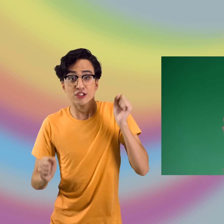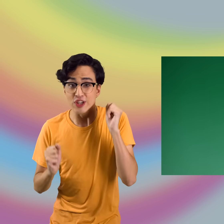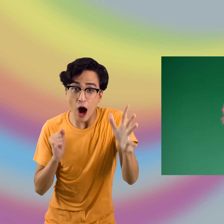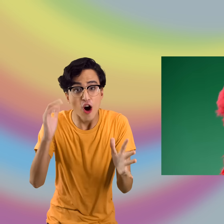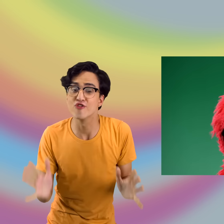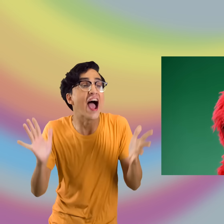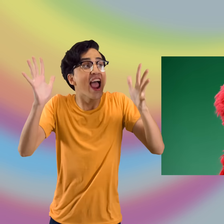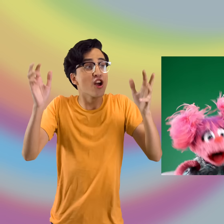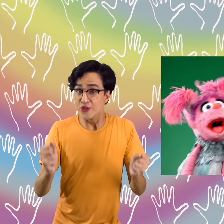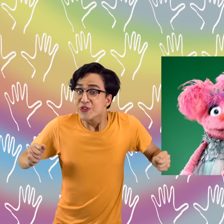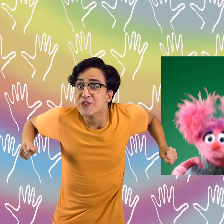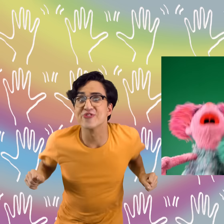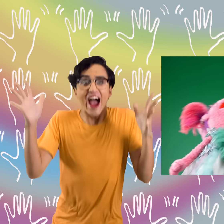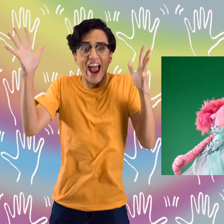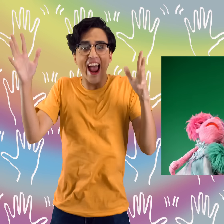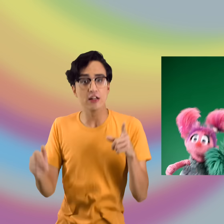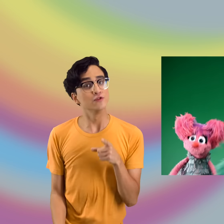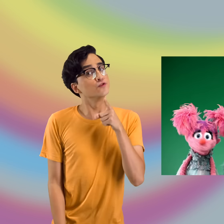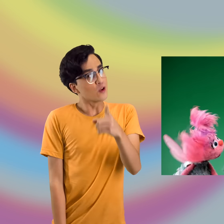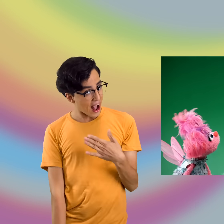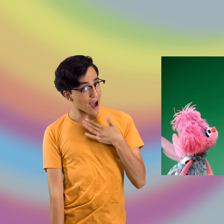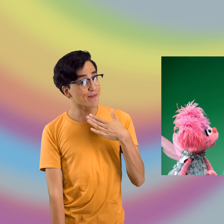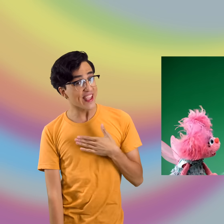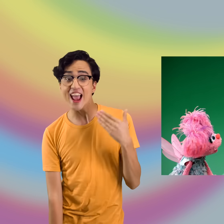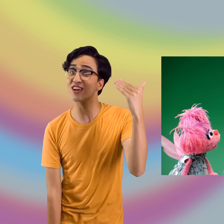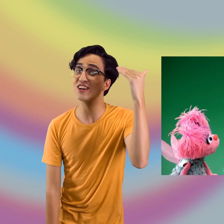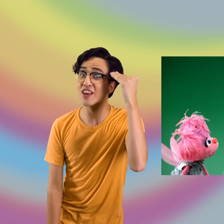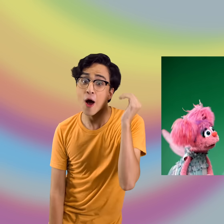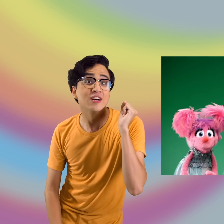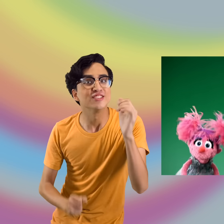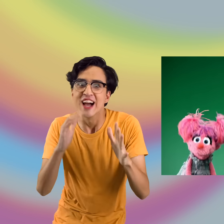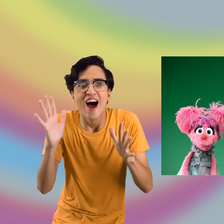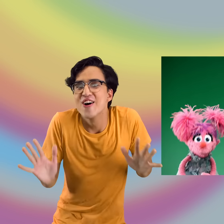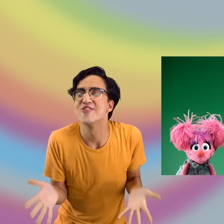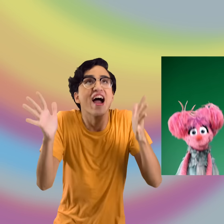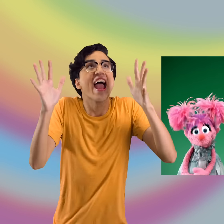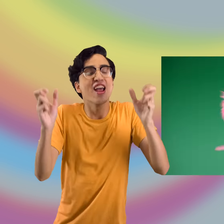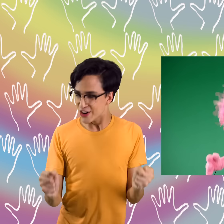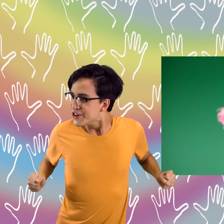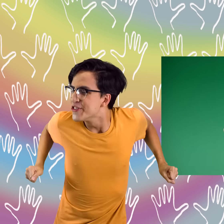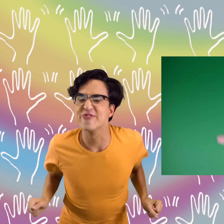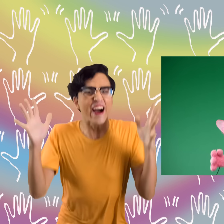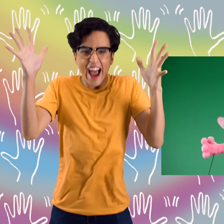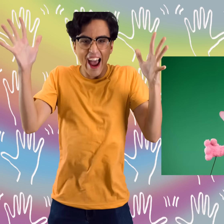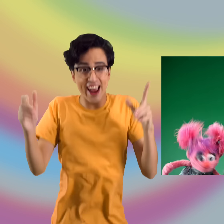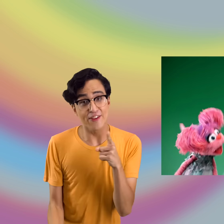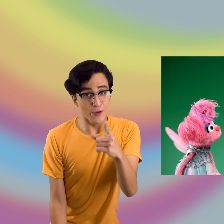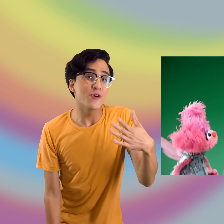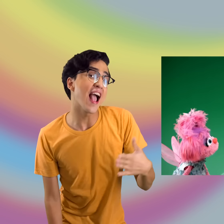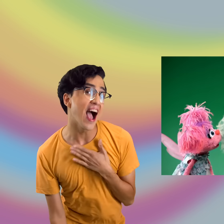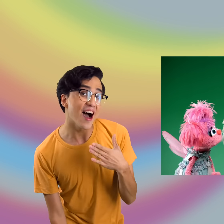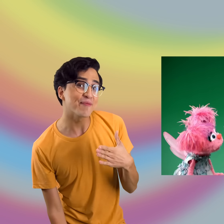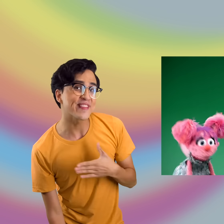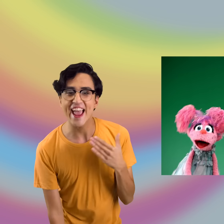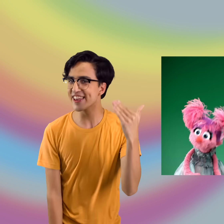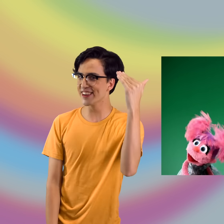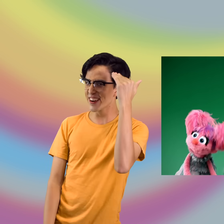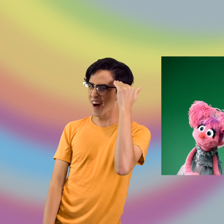Shout “Hurray!” (ALL) Hurray! (ROSITA & ELMO) If you're happy and you know it Shout “Hurray!” Hurray! (ALL SINGING) If you're happy and you know